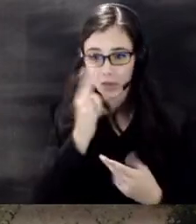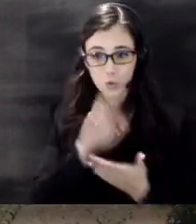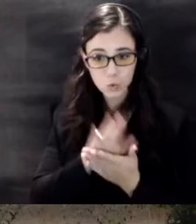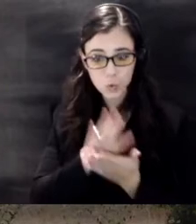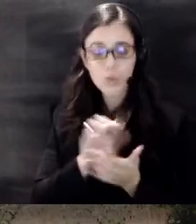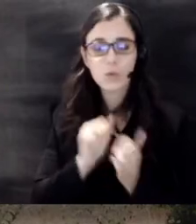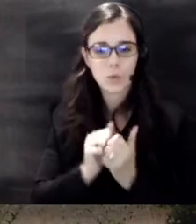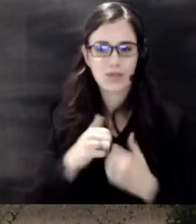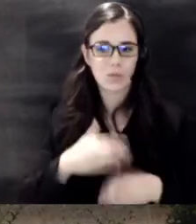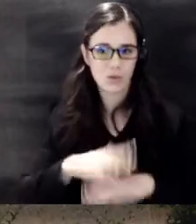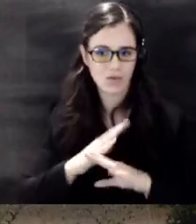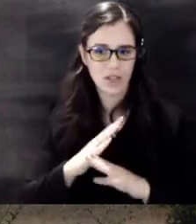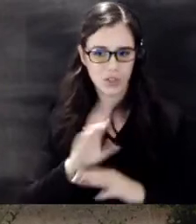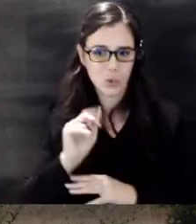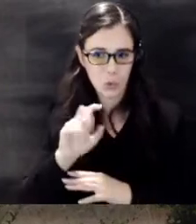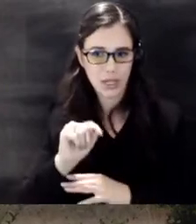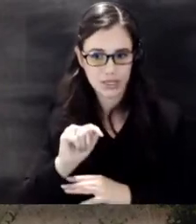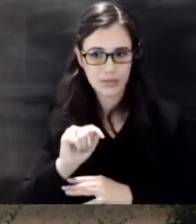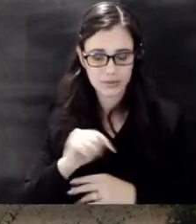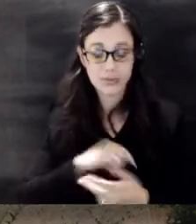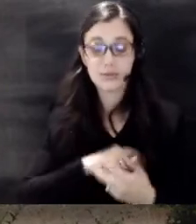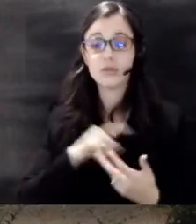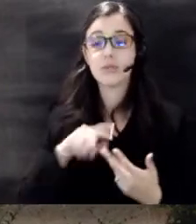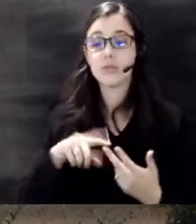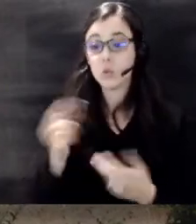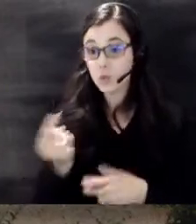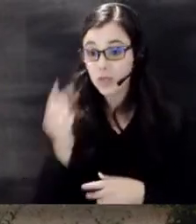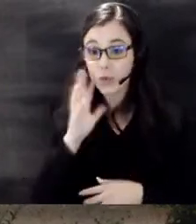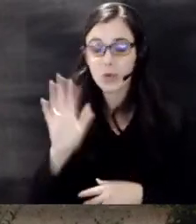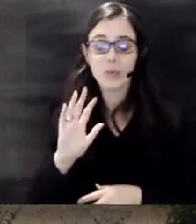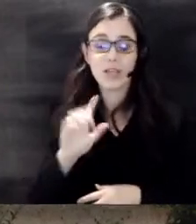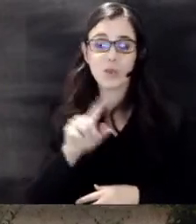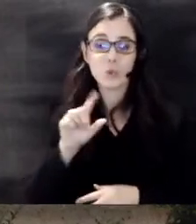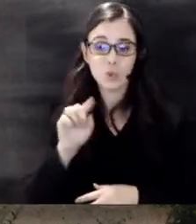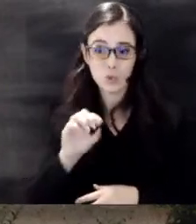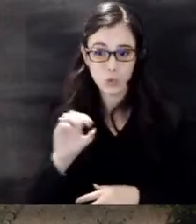Tuesday will be at Cedric County Zoo for our fifth grade Zoo Adventure Wednesday will be